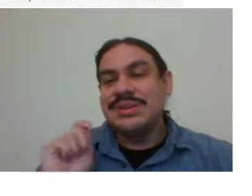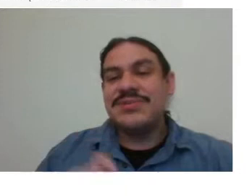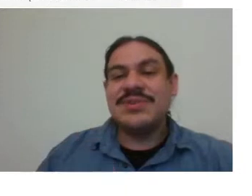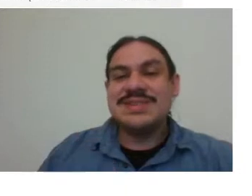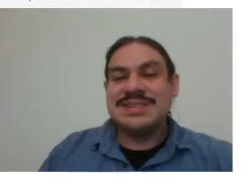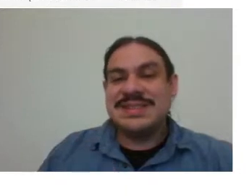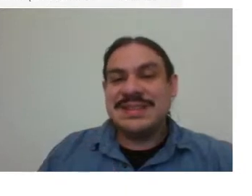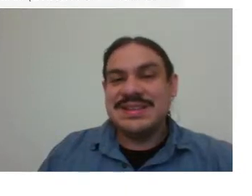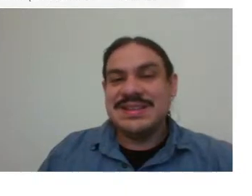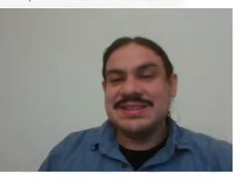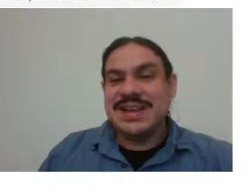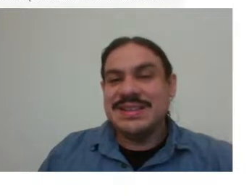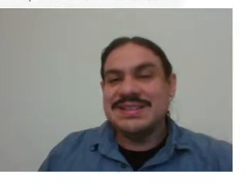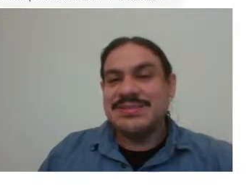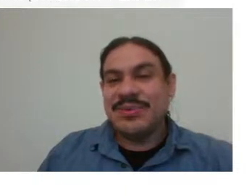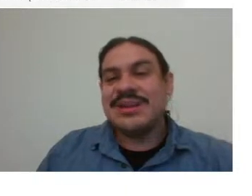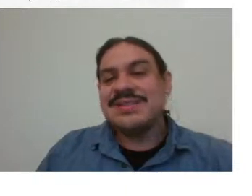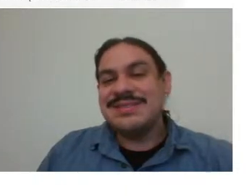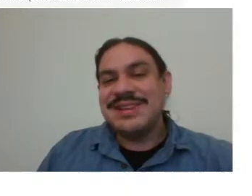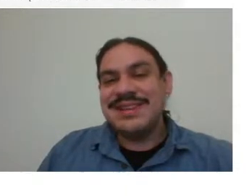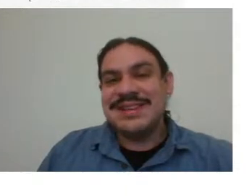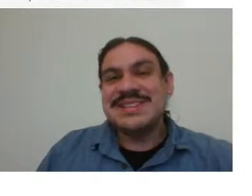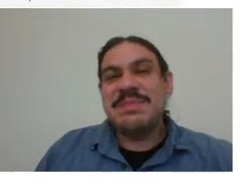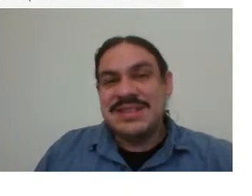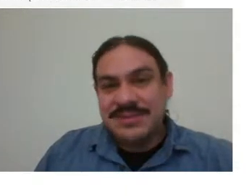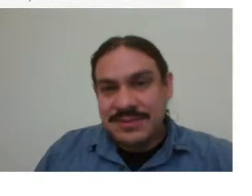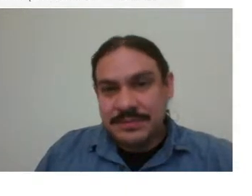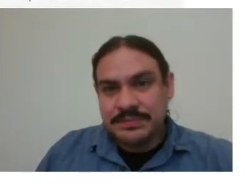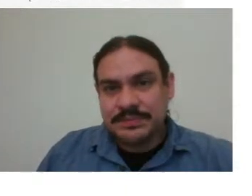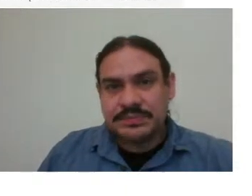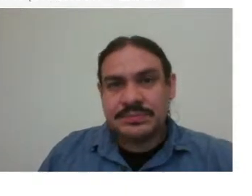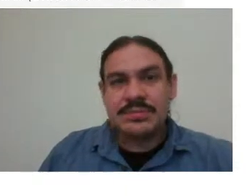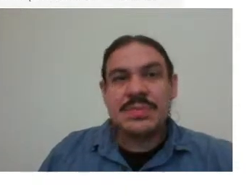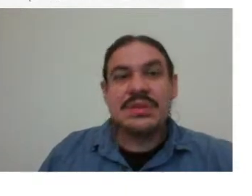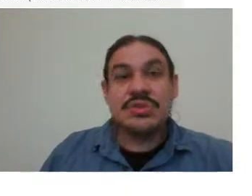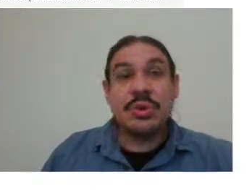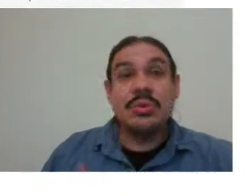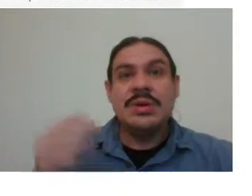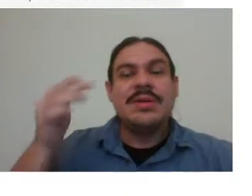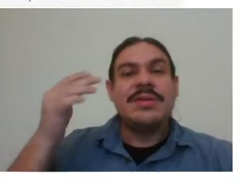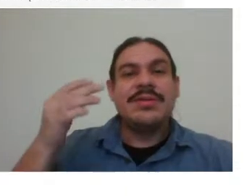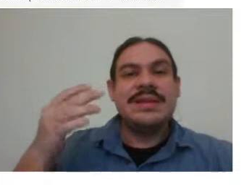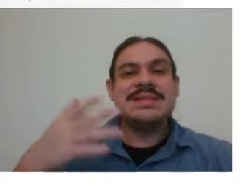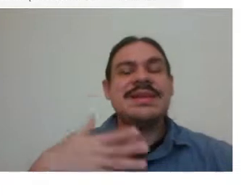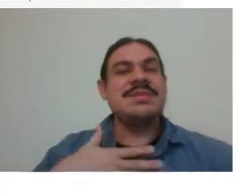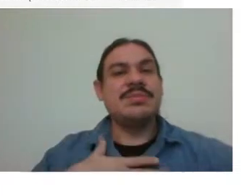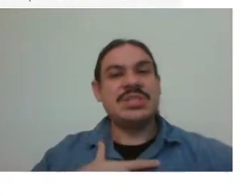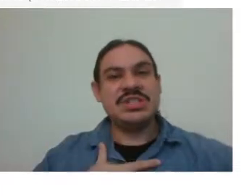difference in the signs Brighton and expensive. So things like the position